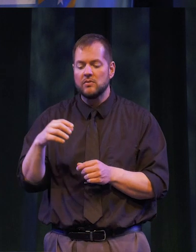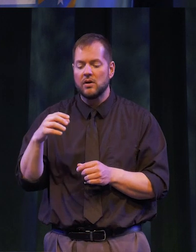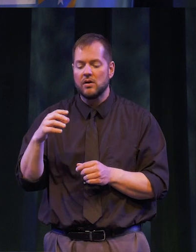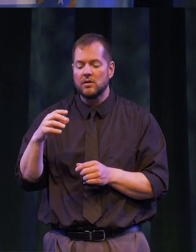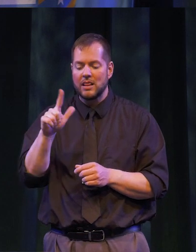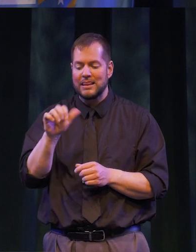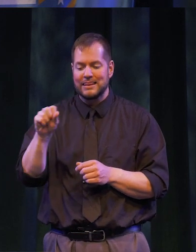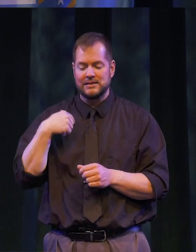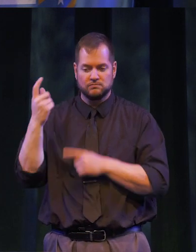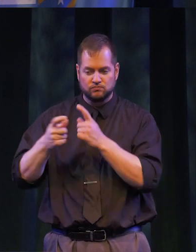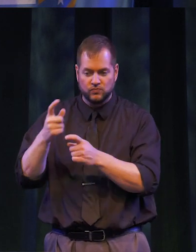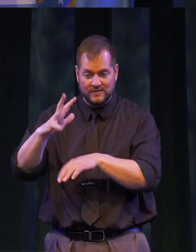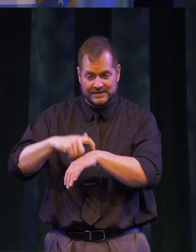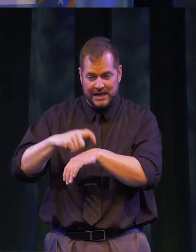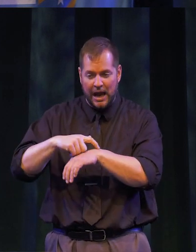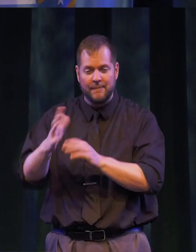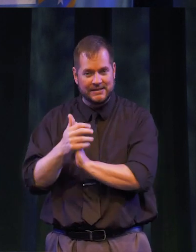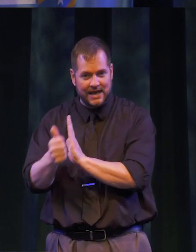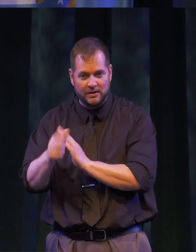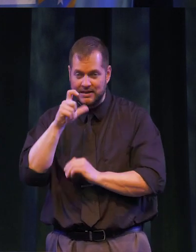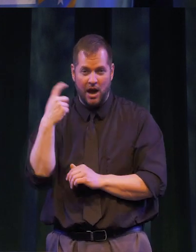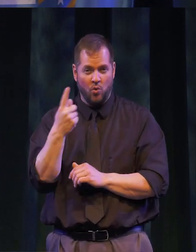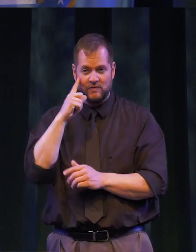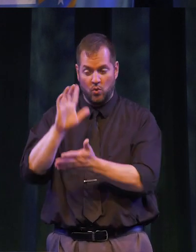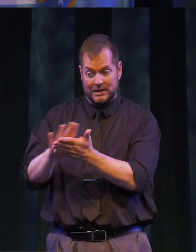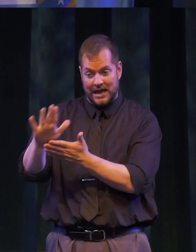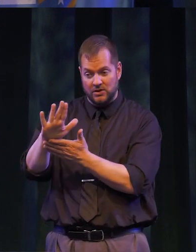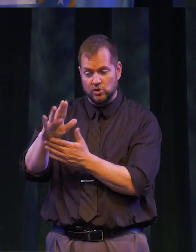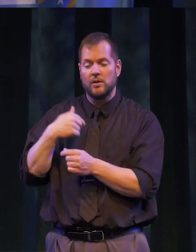CORPORATION, LES GIVES GENEROUSLY OF HIS TIME AND TALENT NOT ONLY TO THIS COLLEGE BUT TO